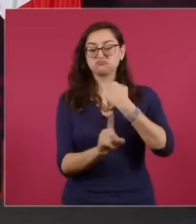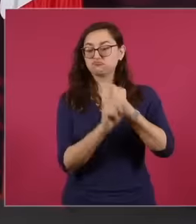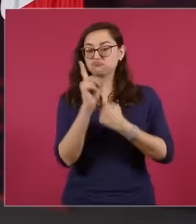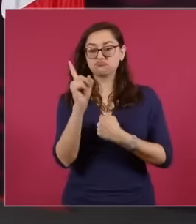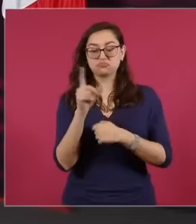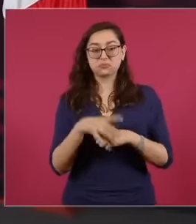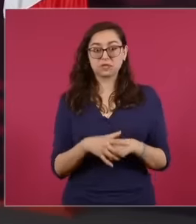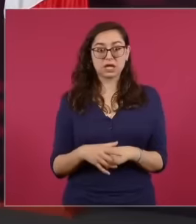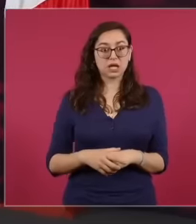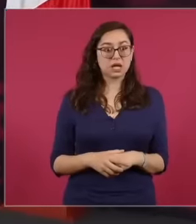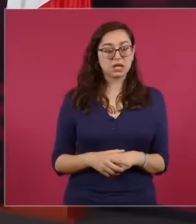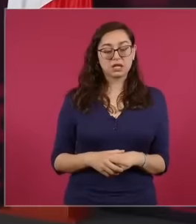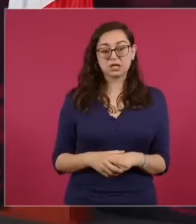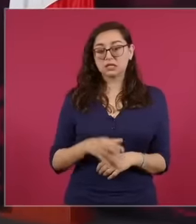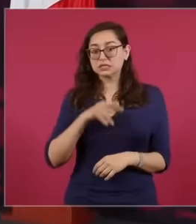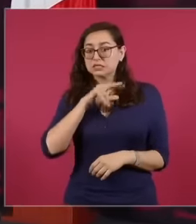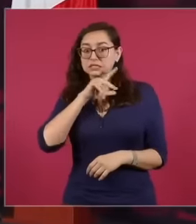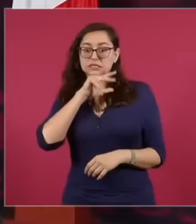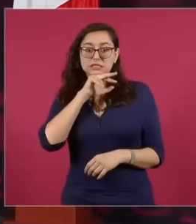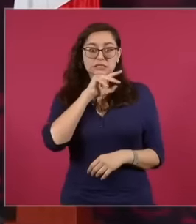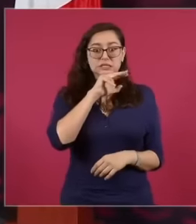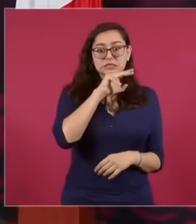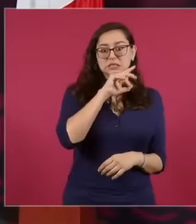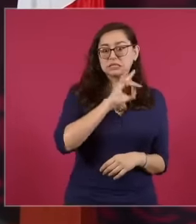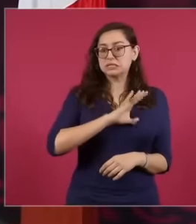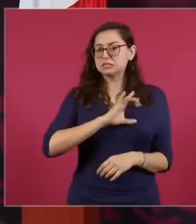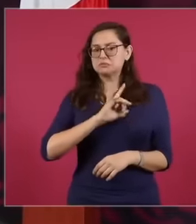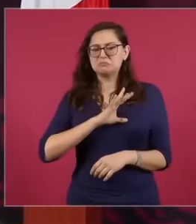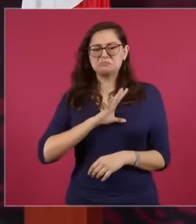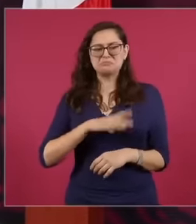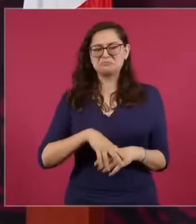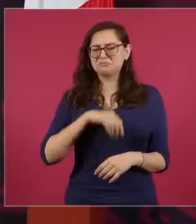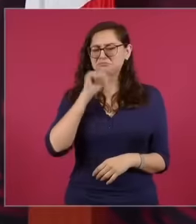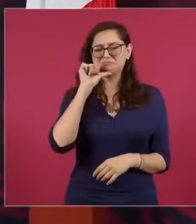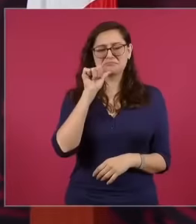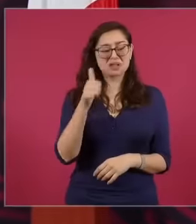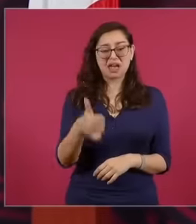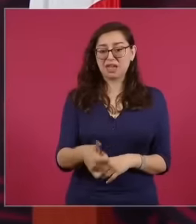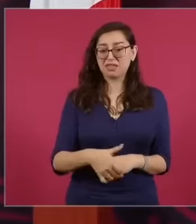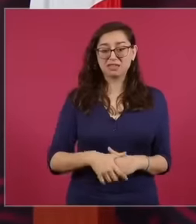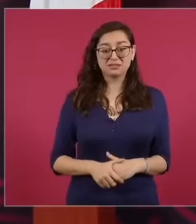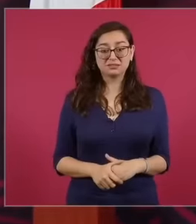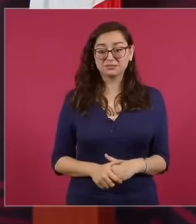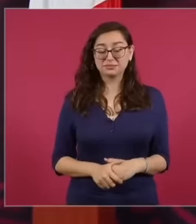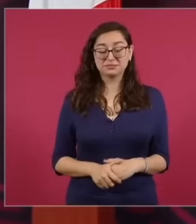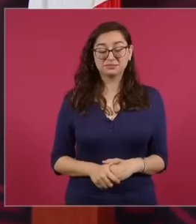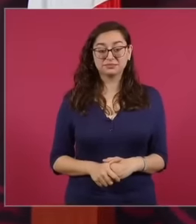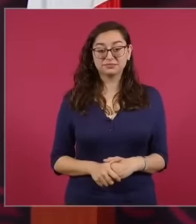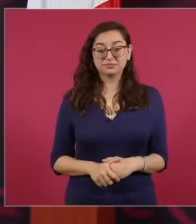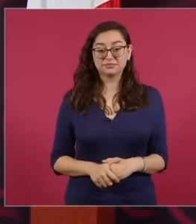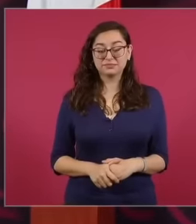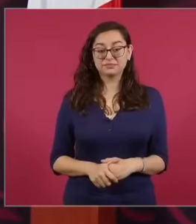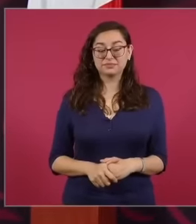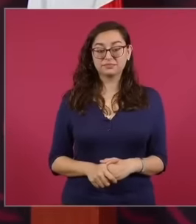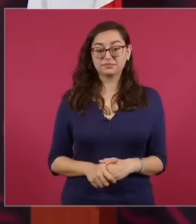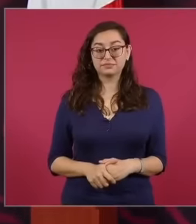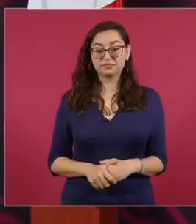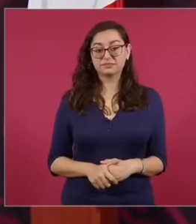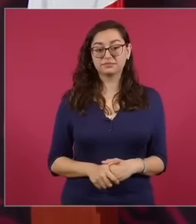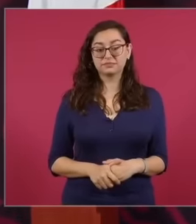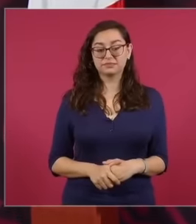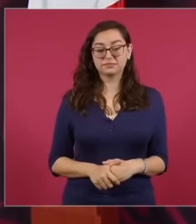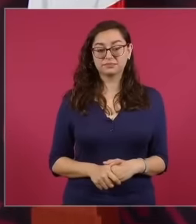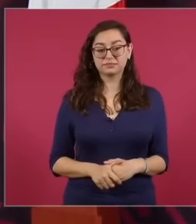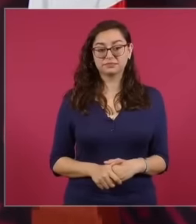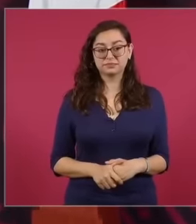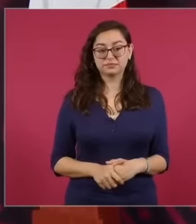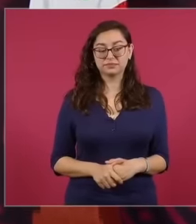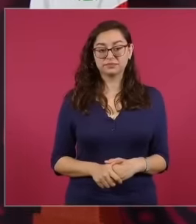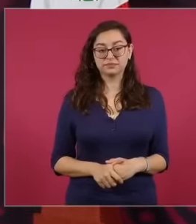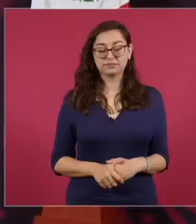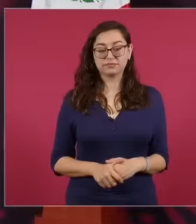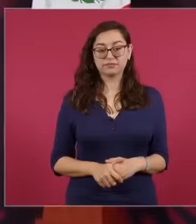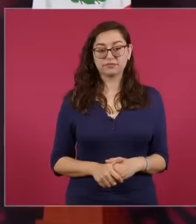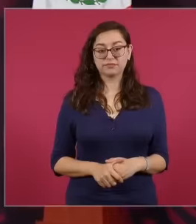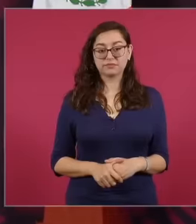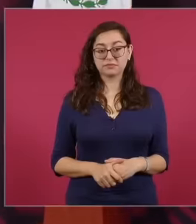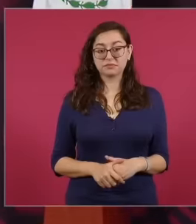nothing to fear eh And if there are eh changes